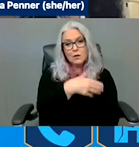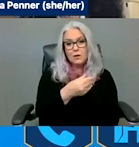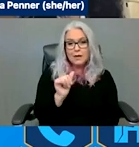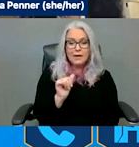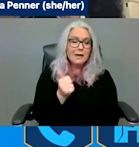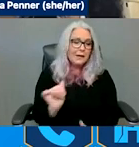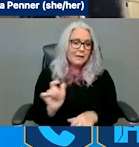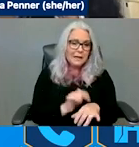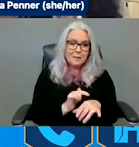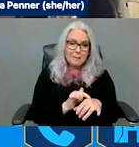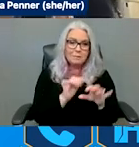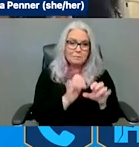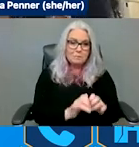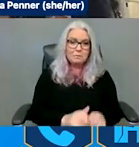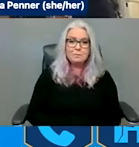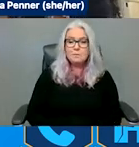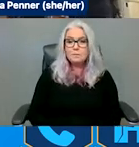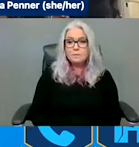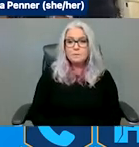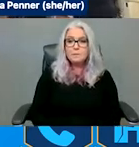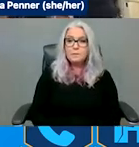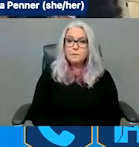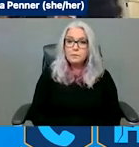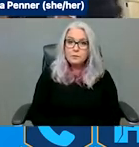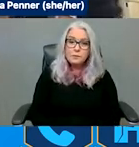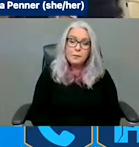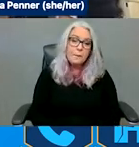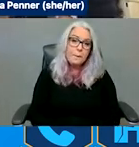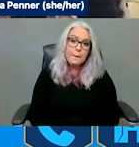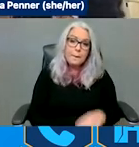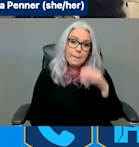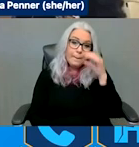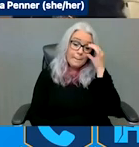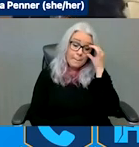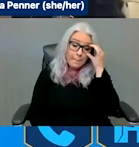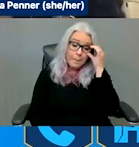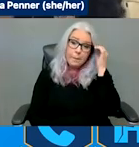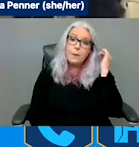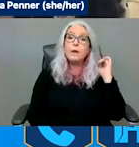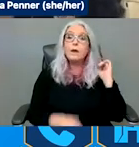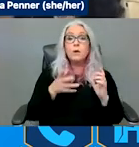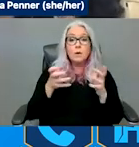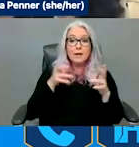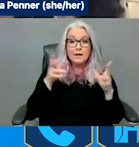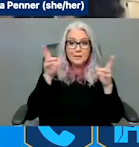time. Shaylin: We certainly want to hear from you so please